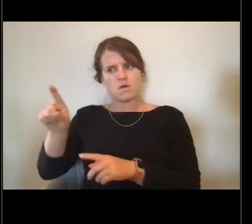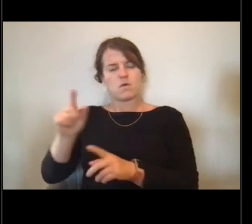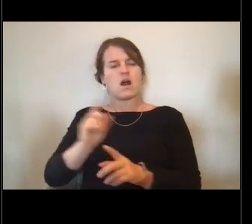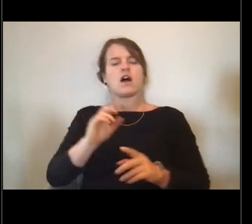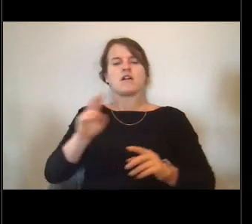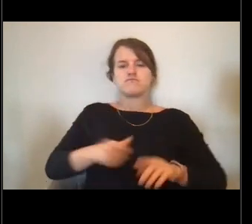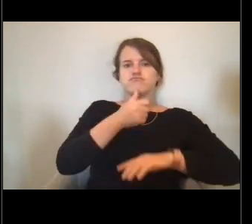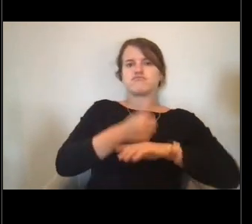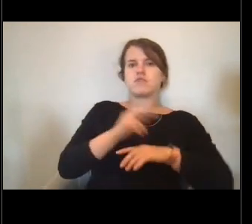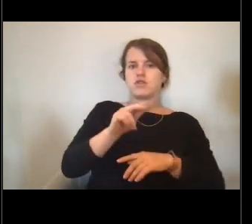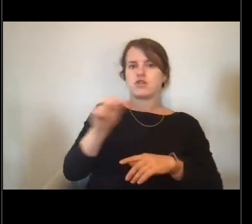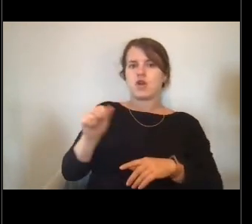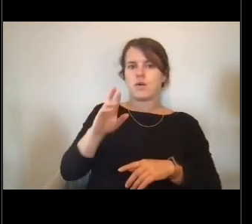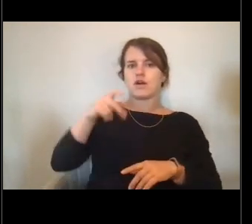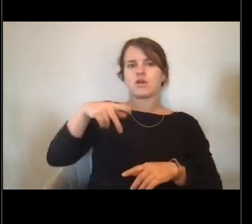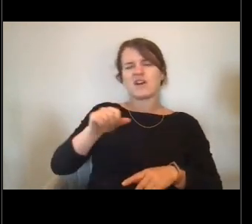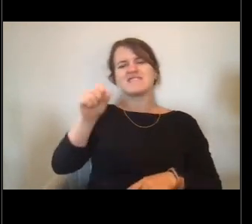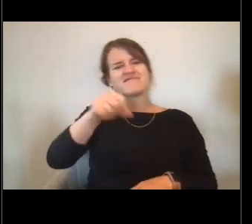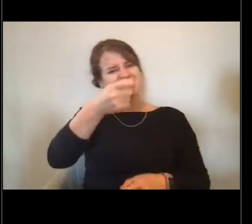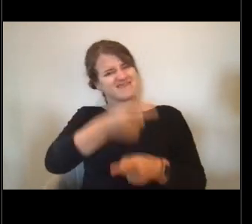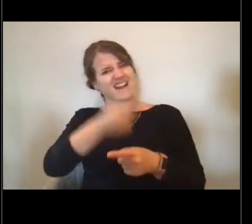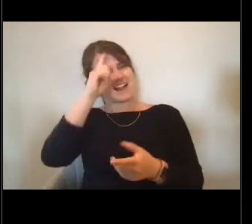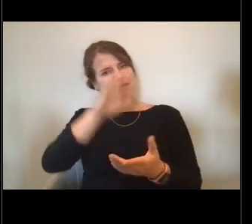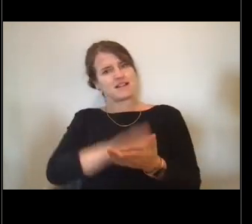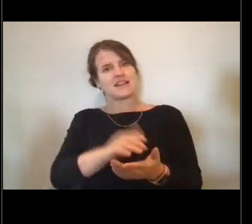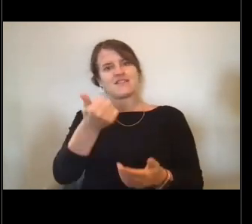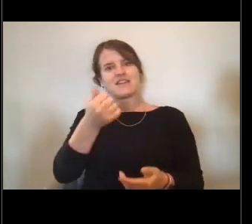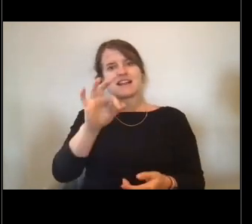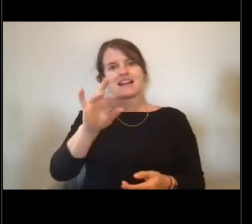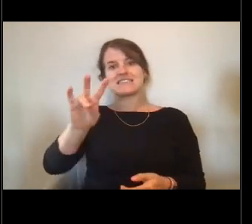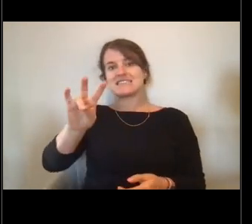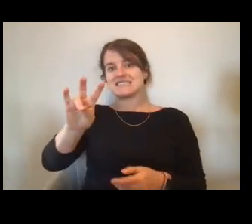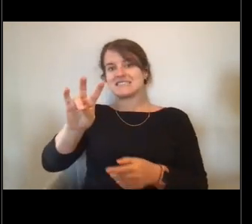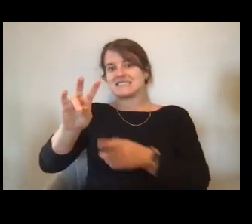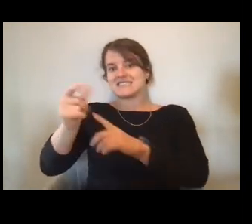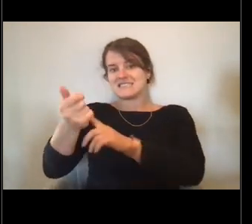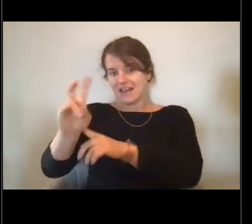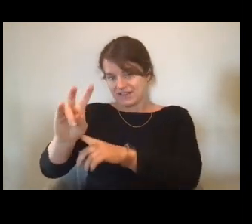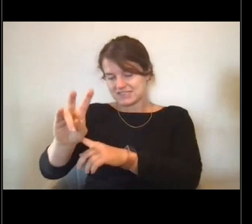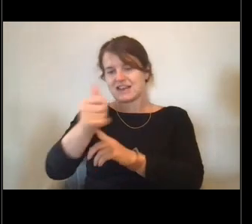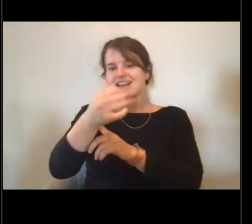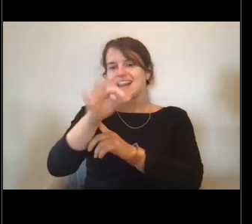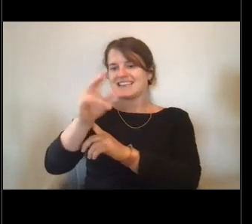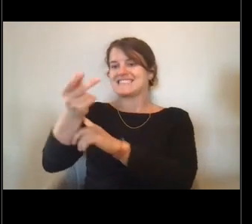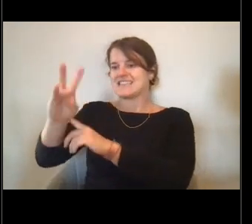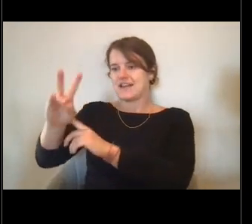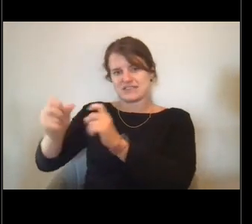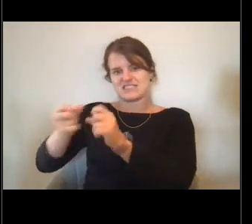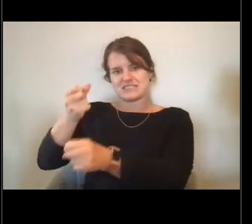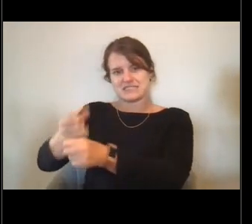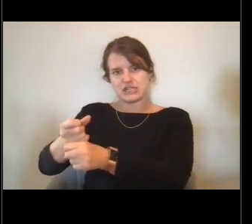1917 survey of the coast. So the NOAA Corps can trace its roots back directly